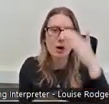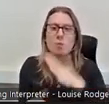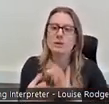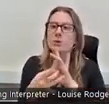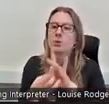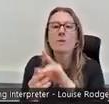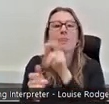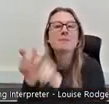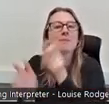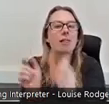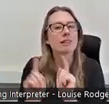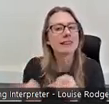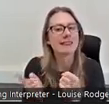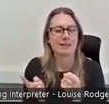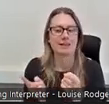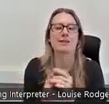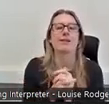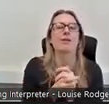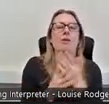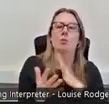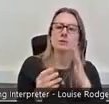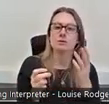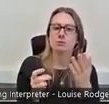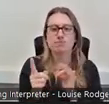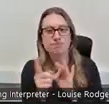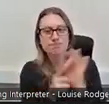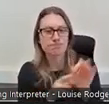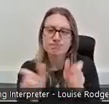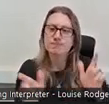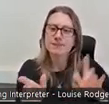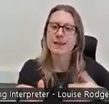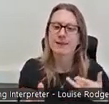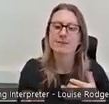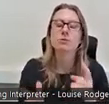and I wanted to make a difference in people's lives so I chose to go down the psychology route